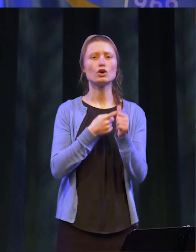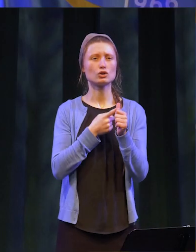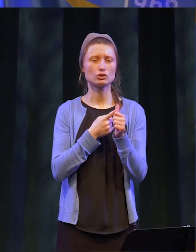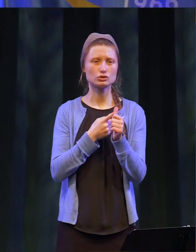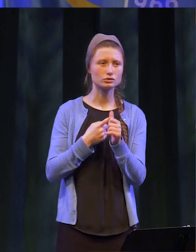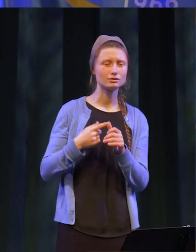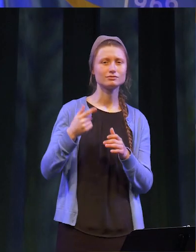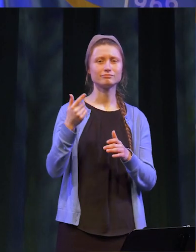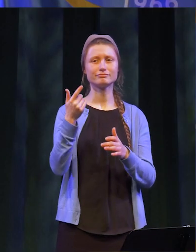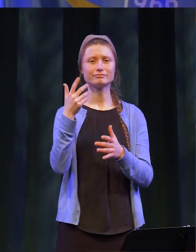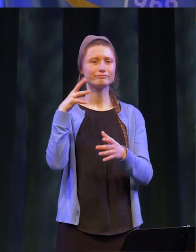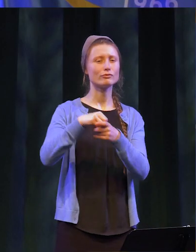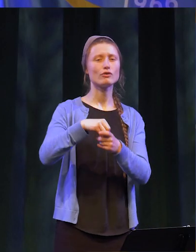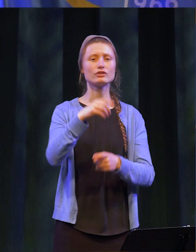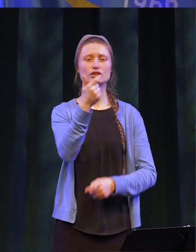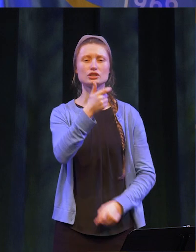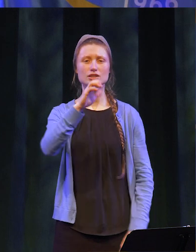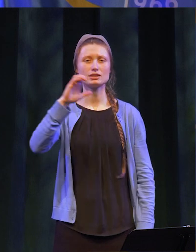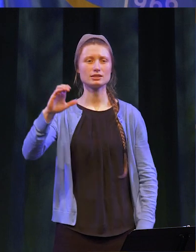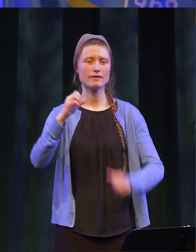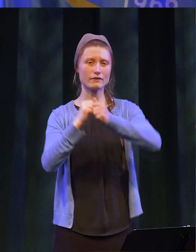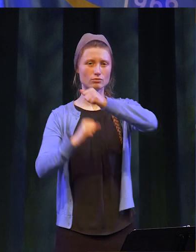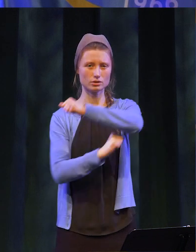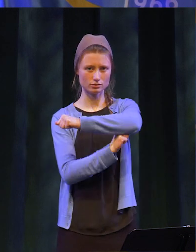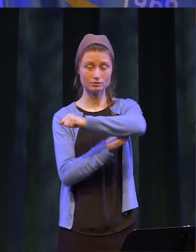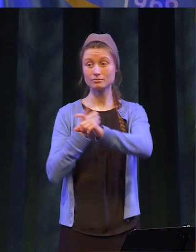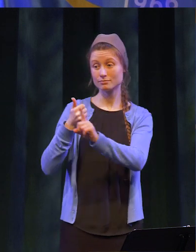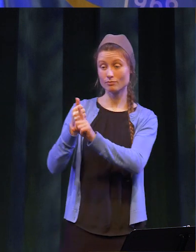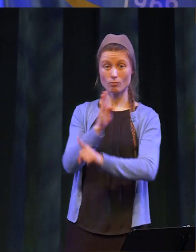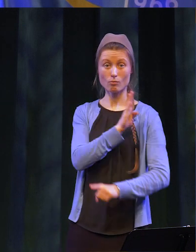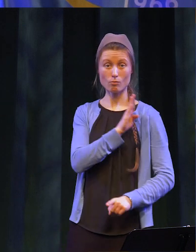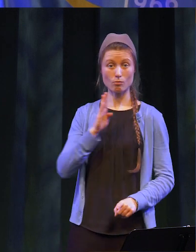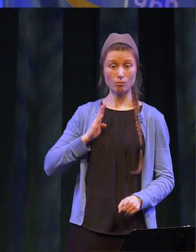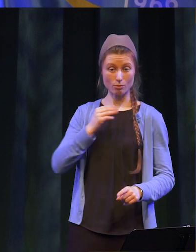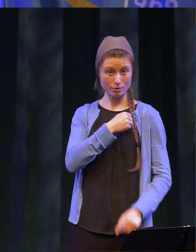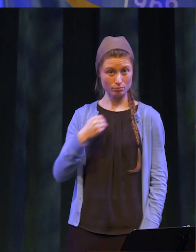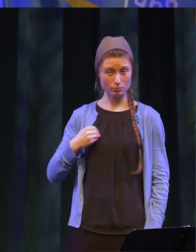proponents of the Genesee Community College Foundation, served as a Board Member of the